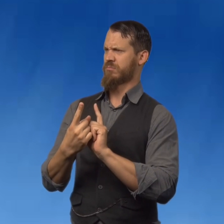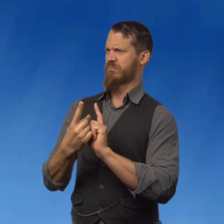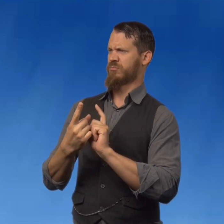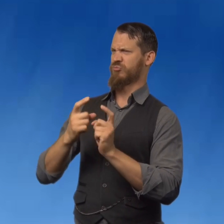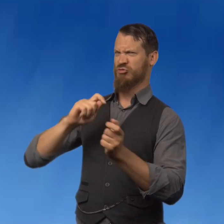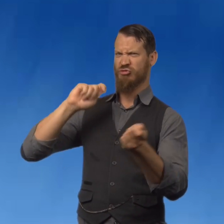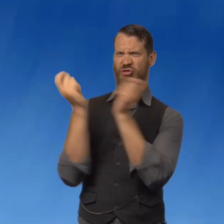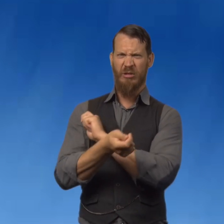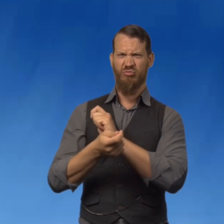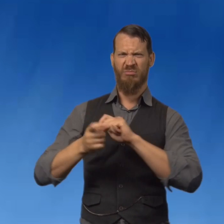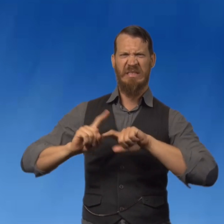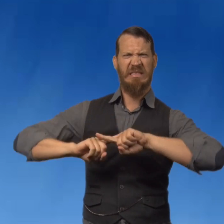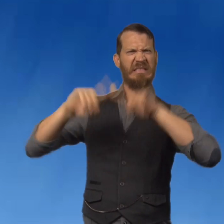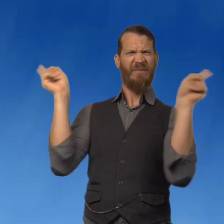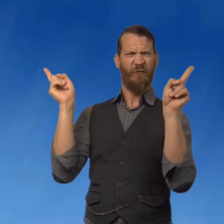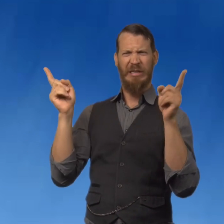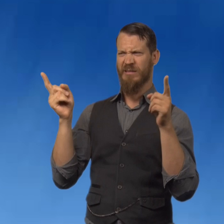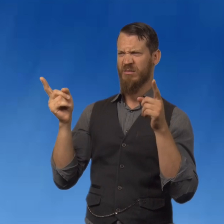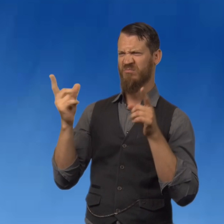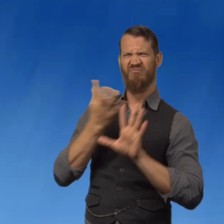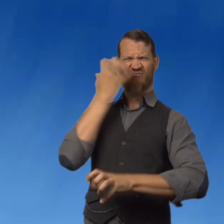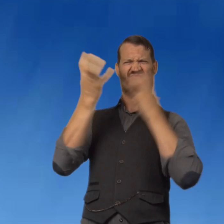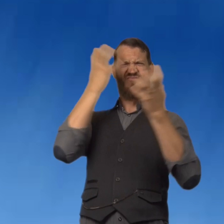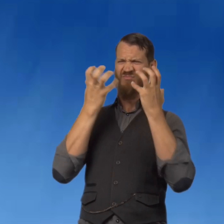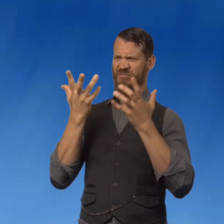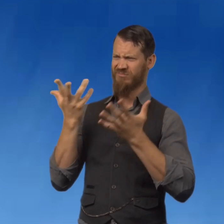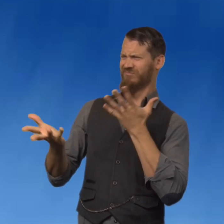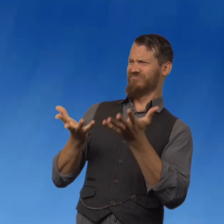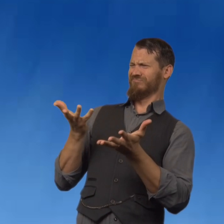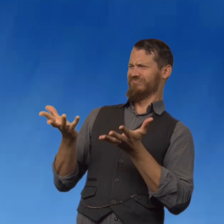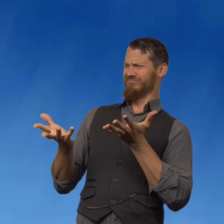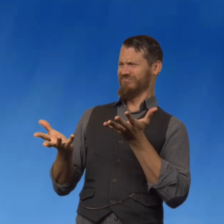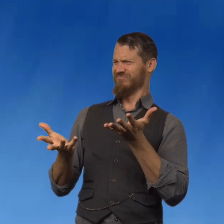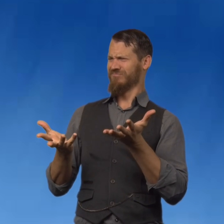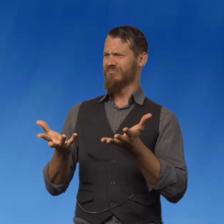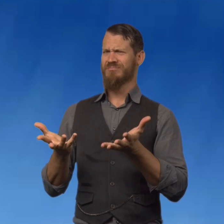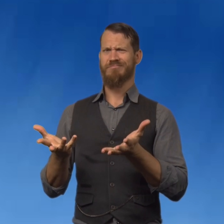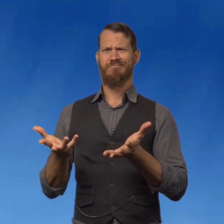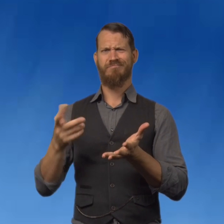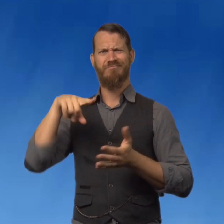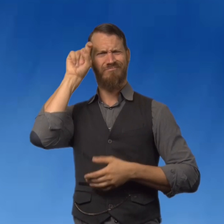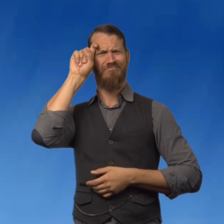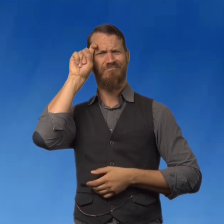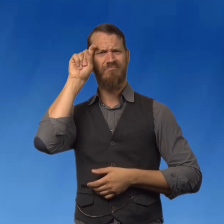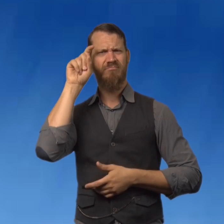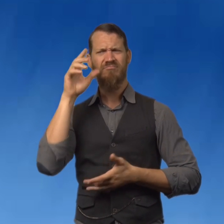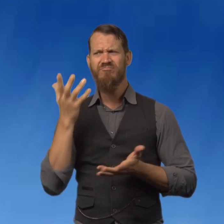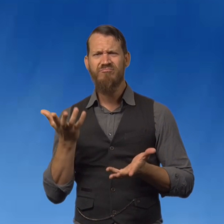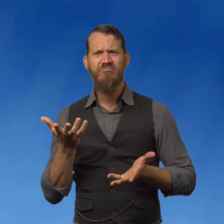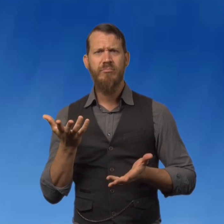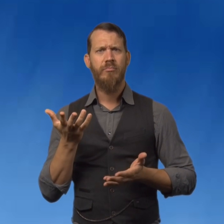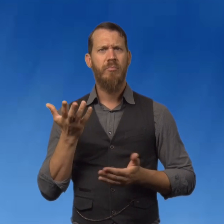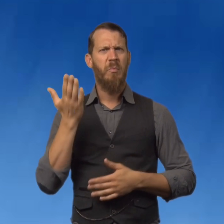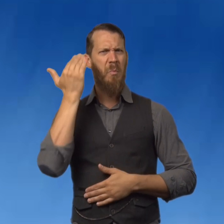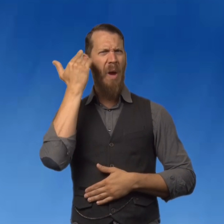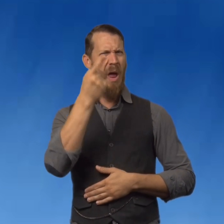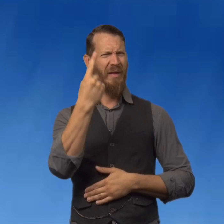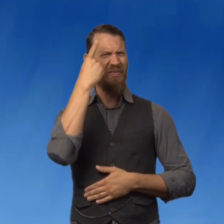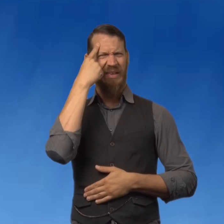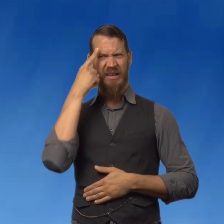Then you bump into them the next day and they're different. Maybe they're grouchy? You wonder what's going on?